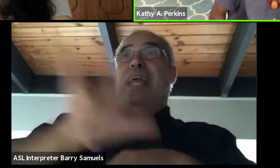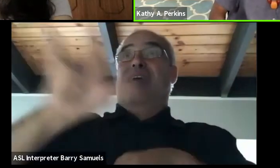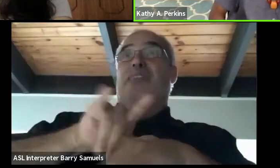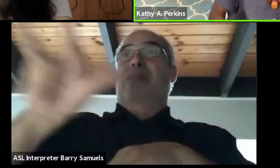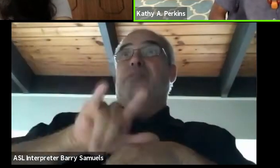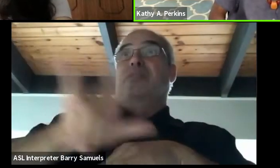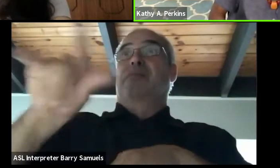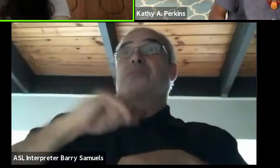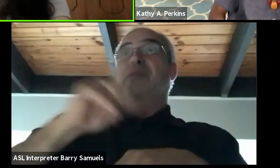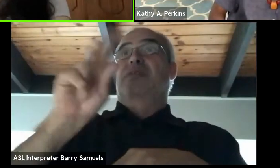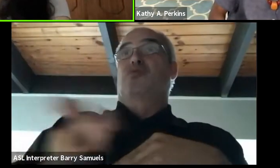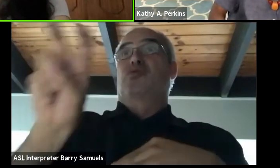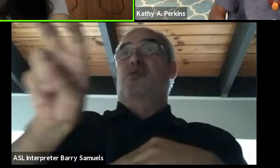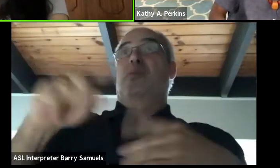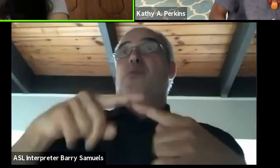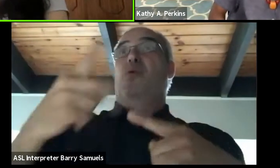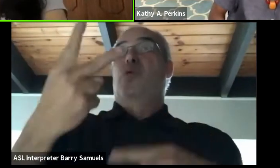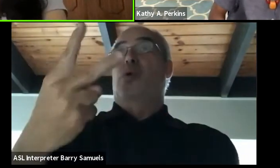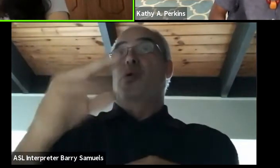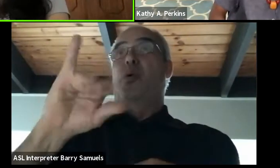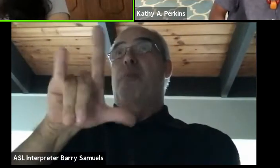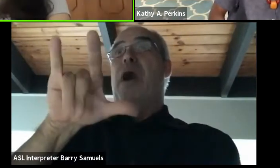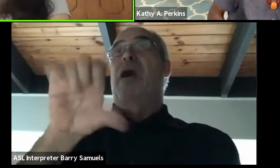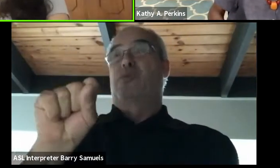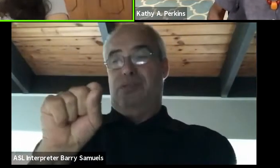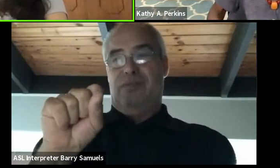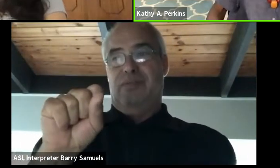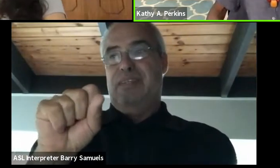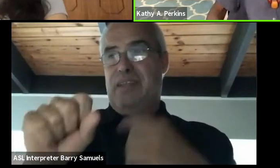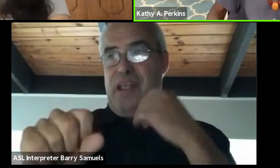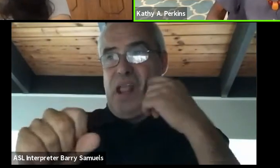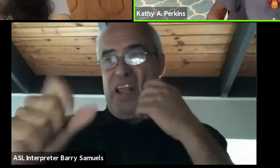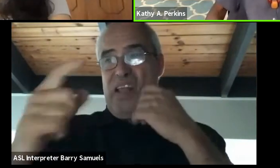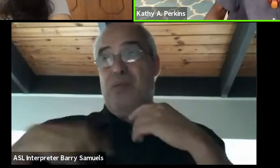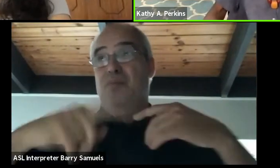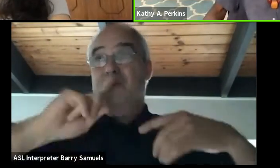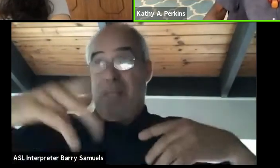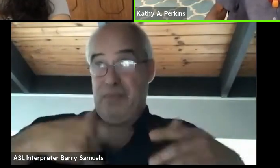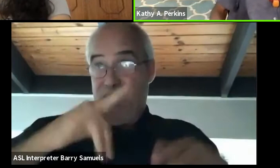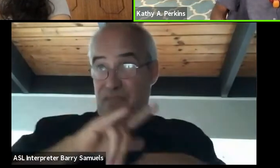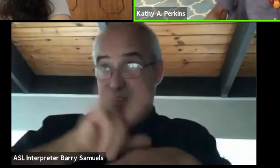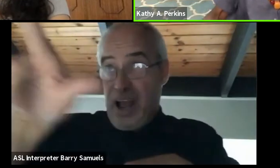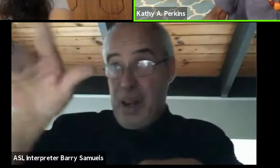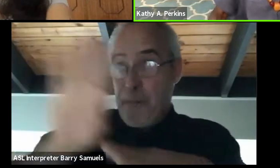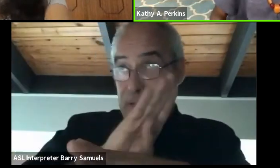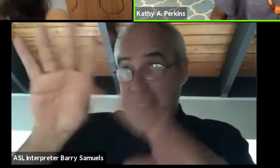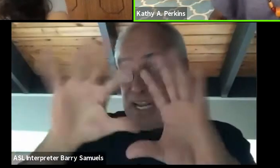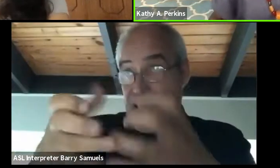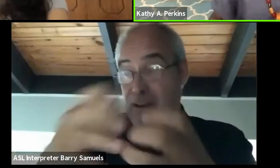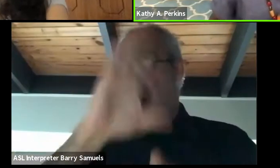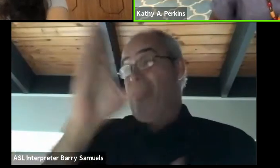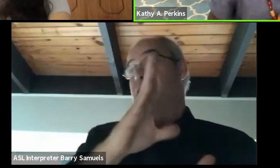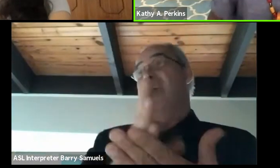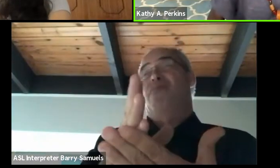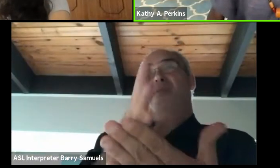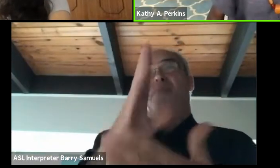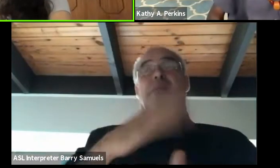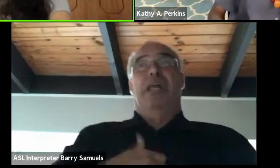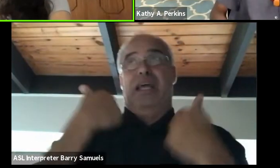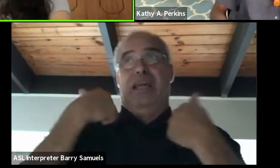is two miles and you can fly business class. I know, it was like, really I can fly business class? I'd never flown business class in my life. And it's like,